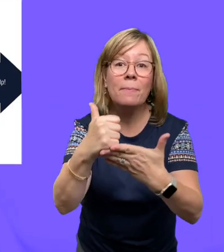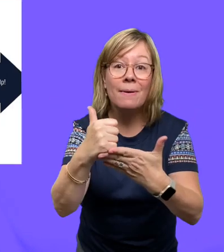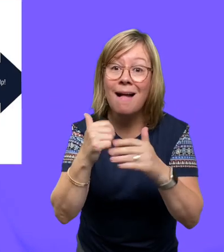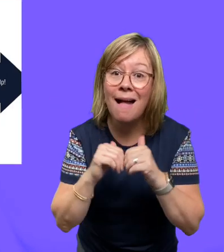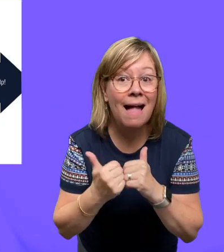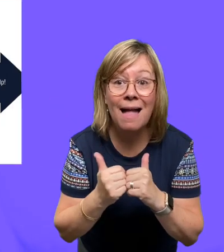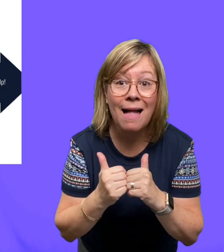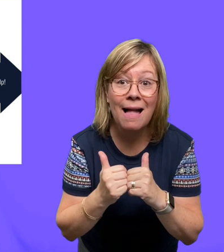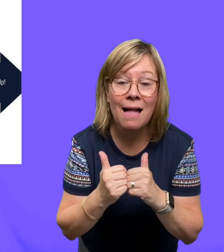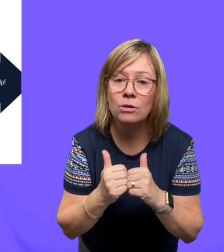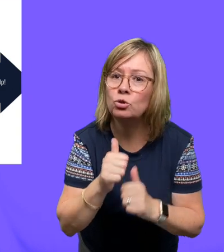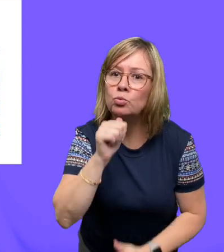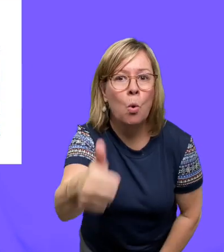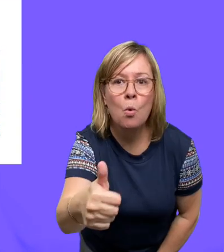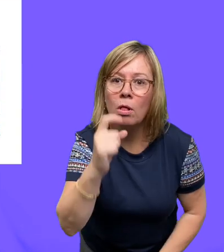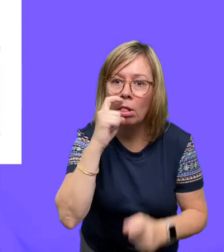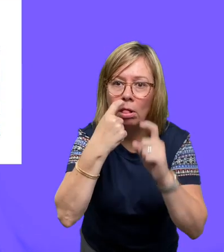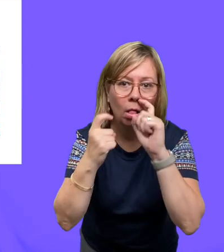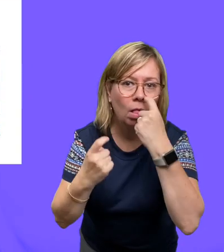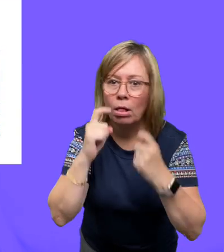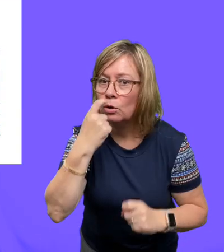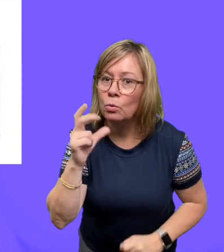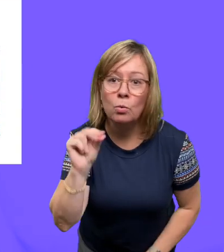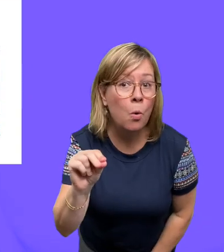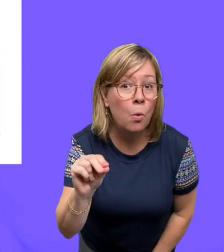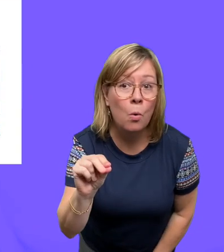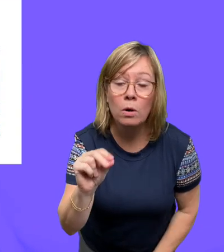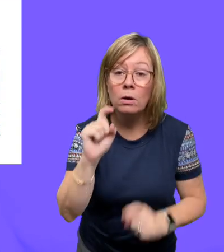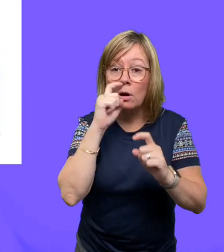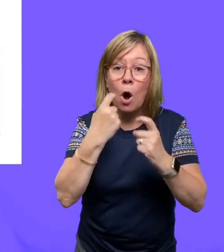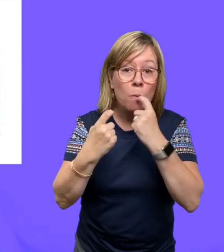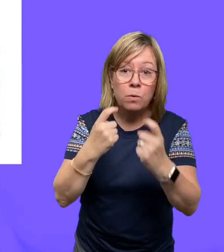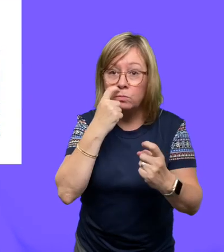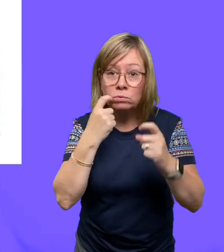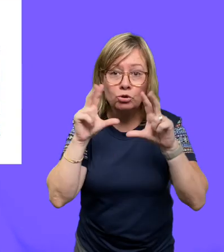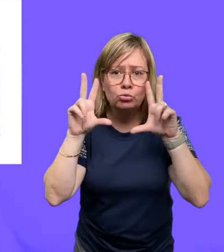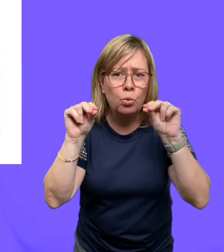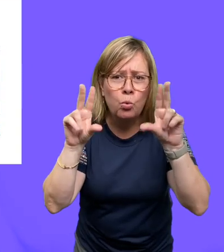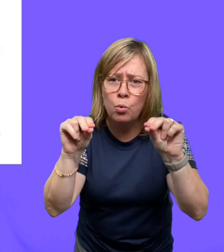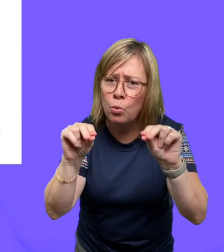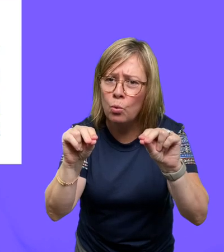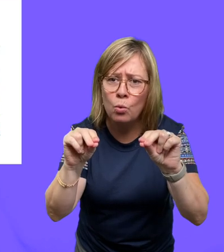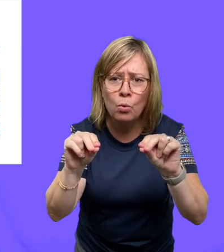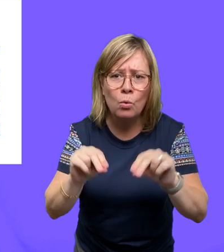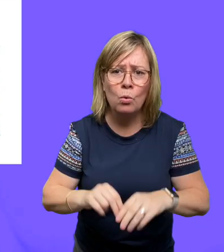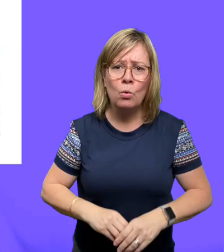Don't pick your nose, and keep your hands out of your mouth.